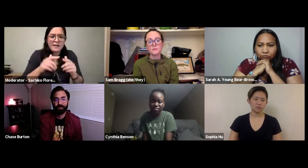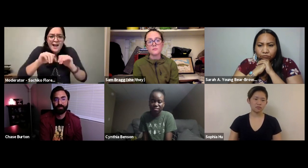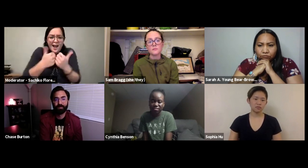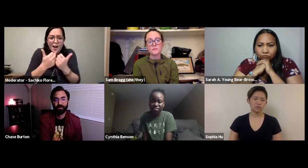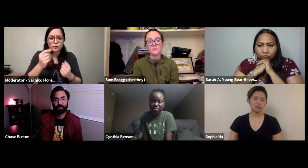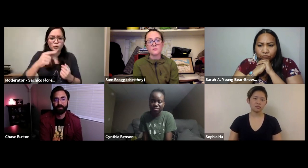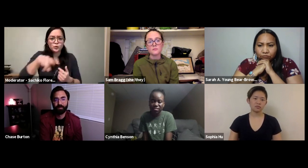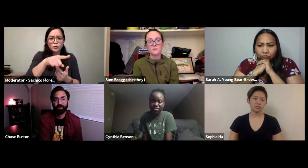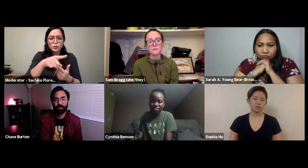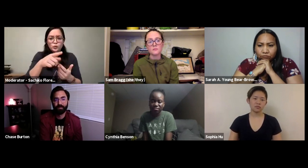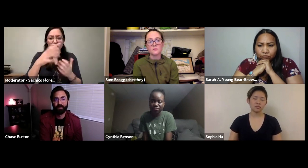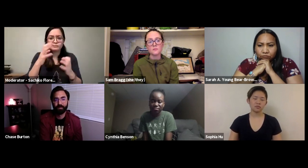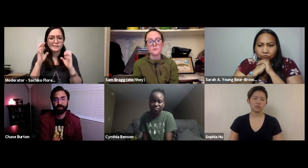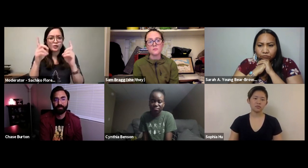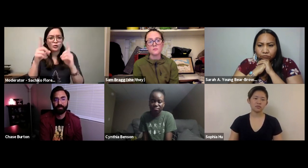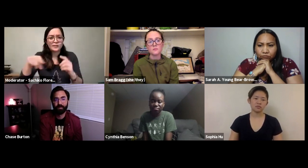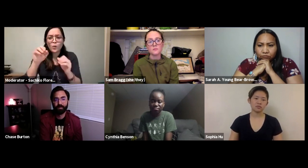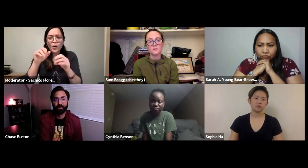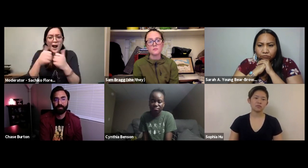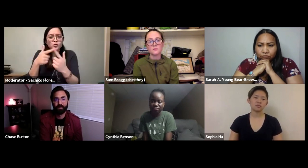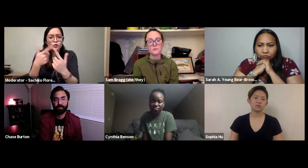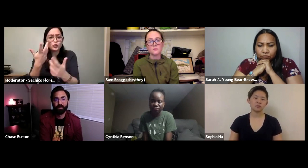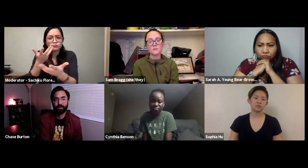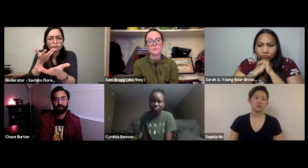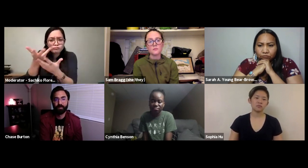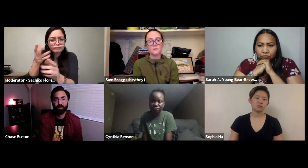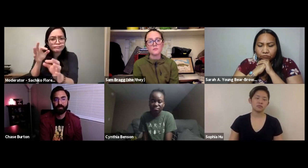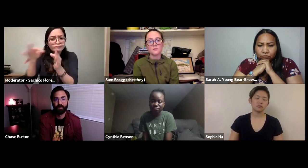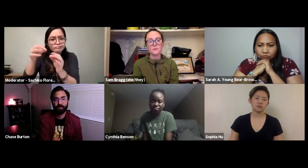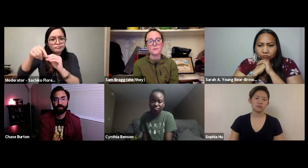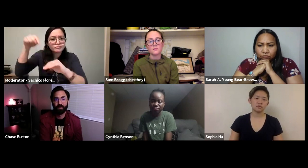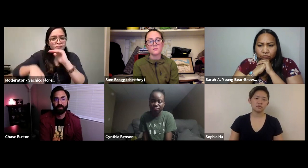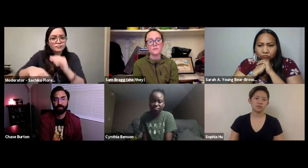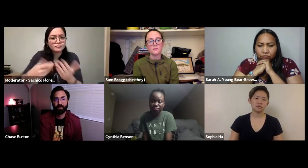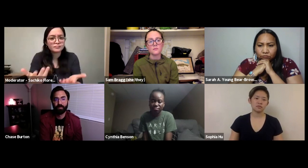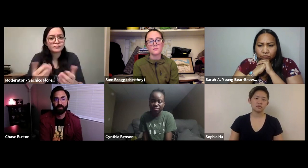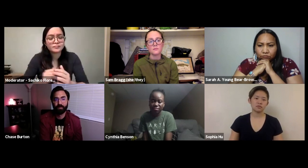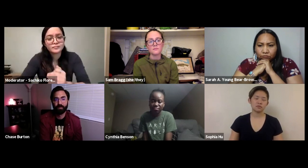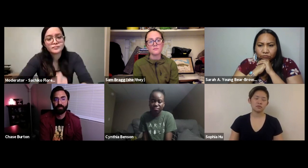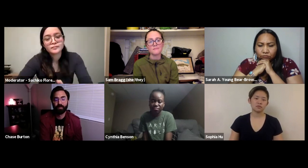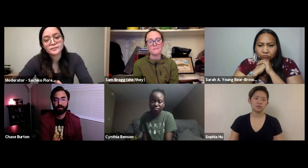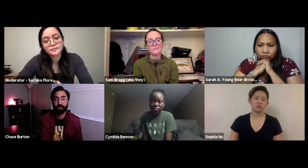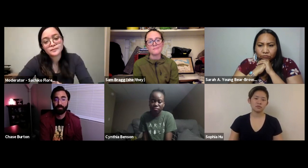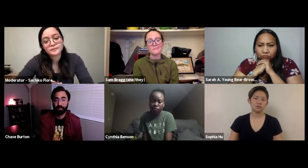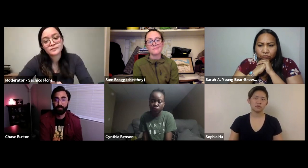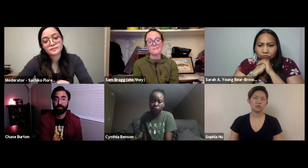to other deaf individuals and so how do you think that you can engage other people and